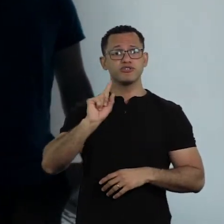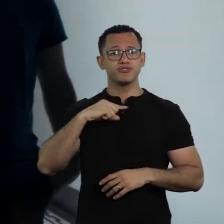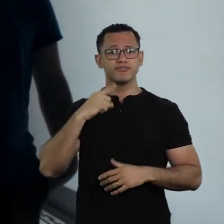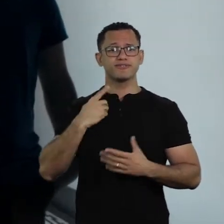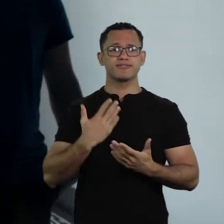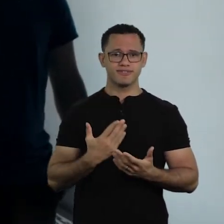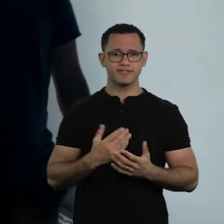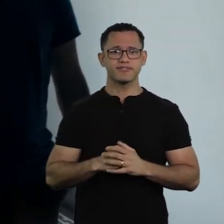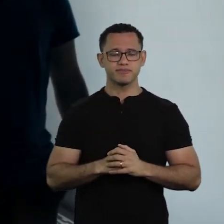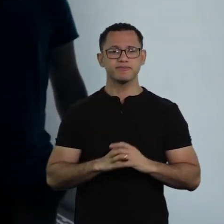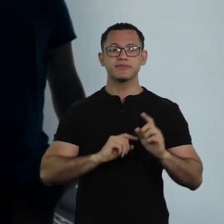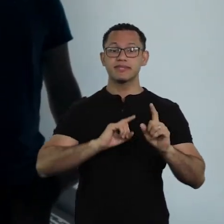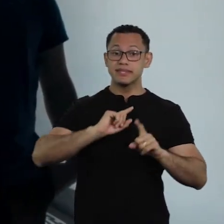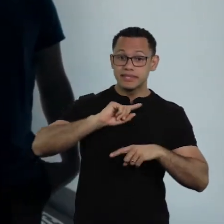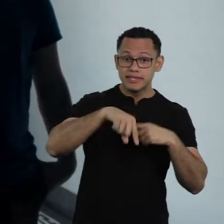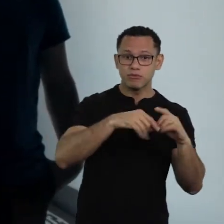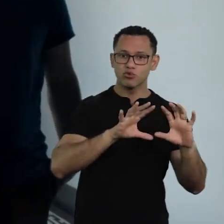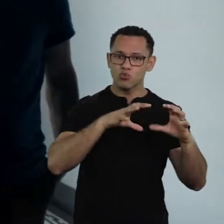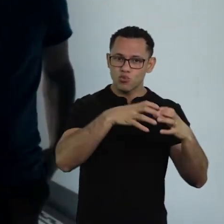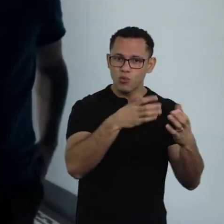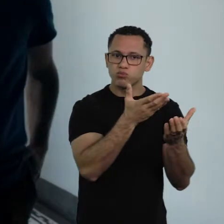And then, because of the students’ demands,